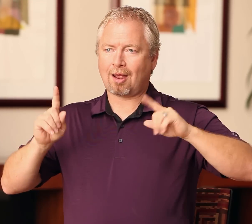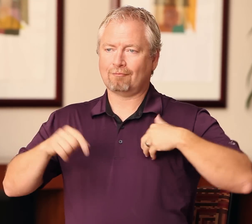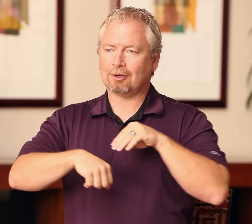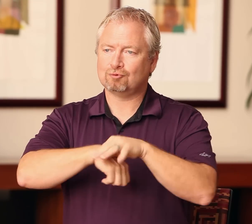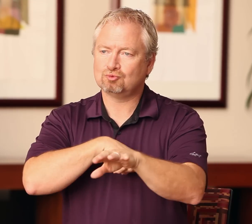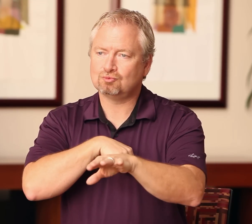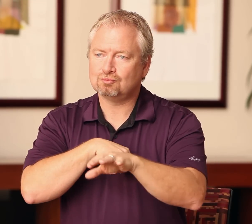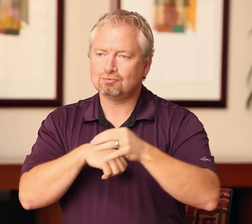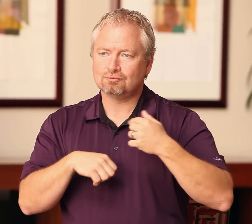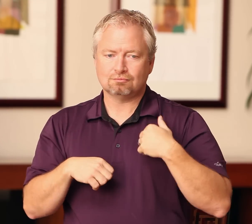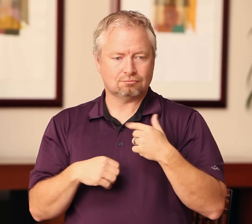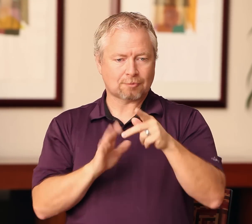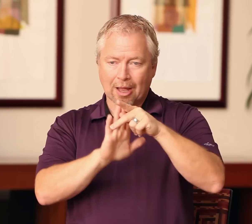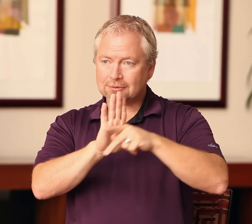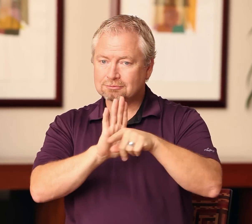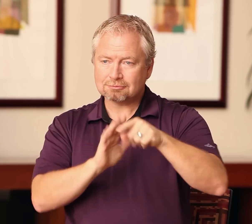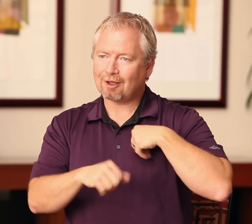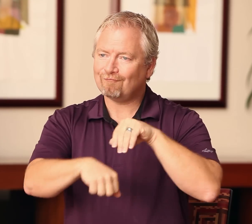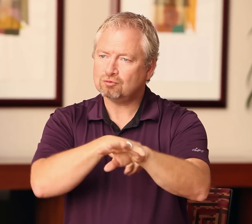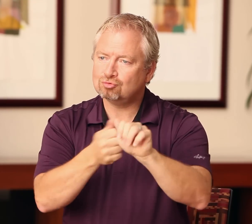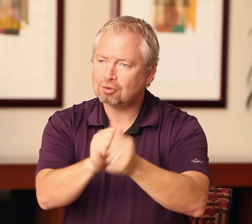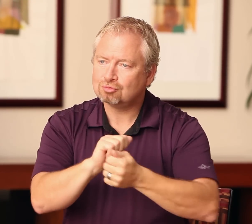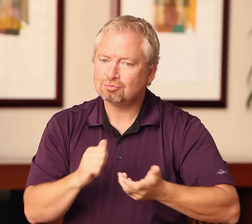They can influence policy. As new ideas come along, they can influence